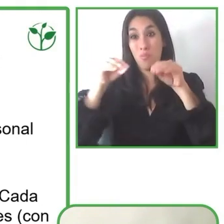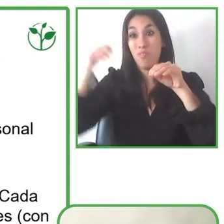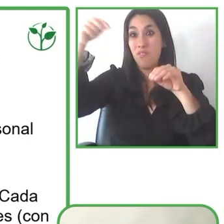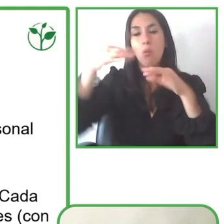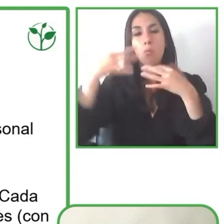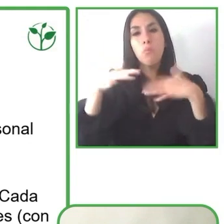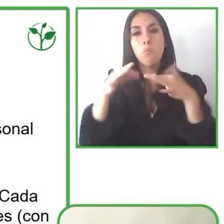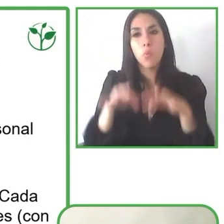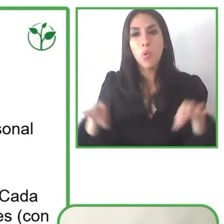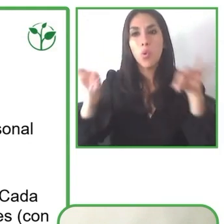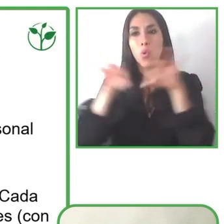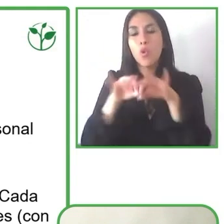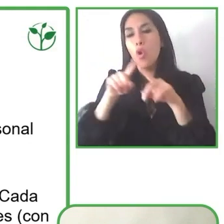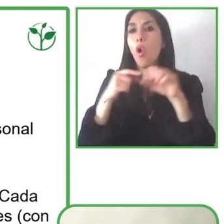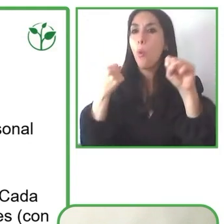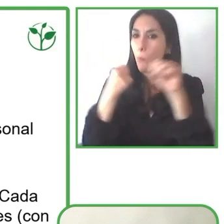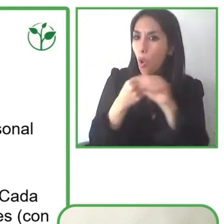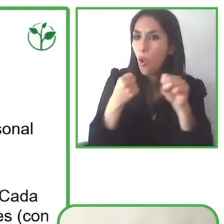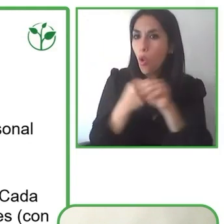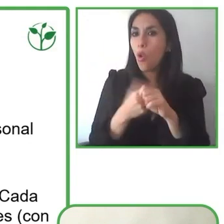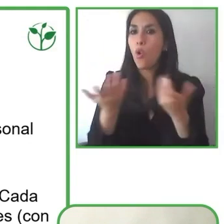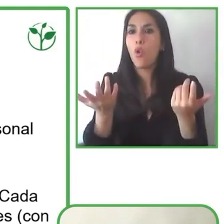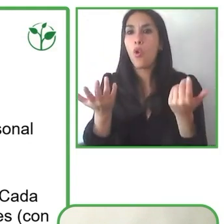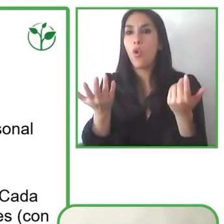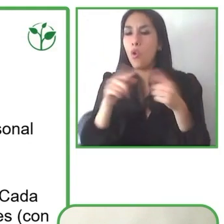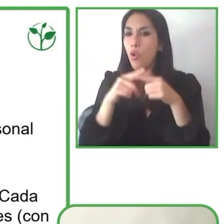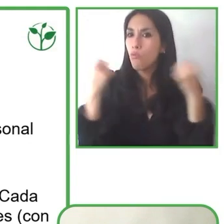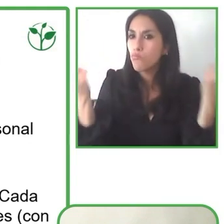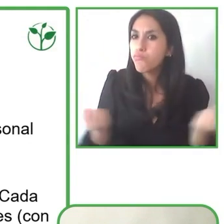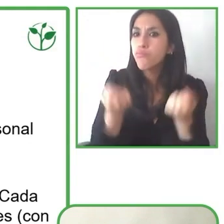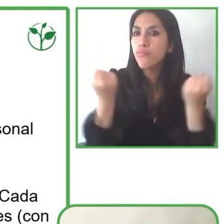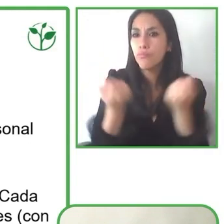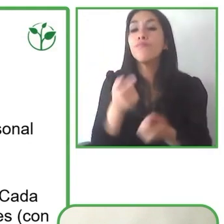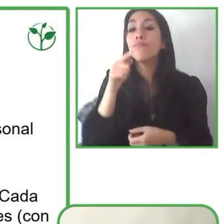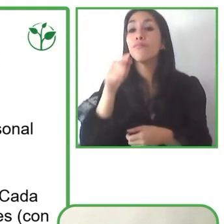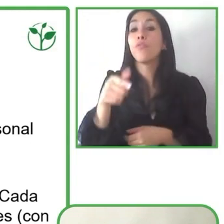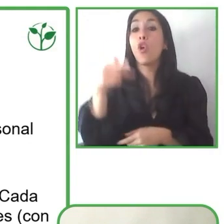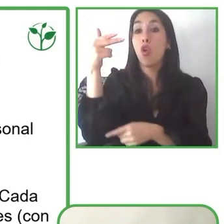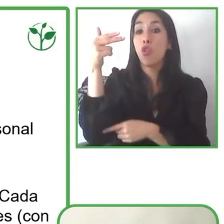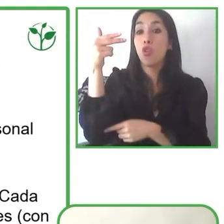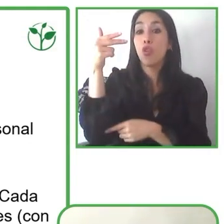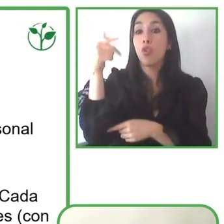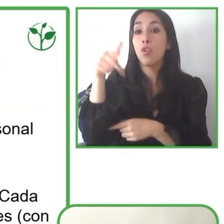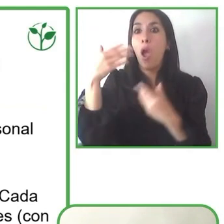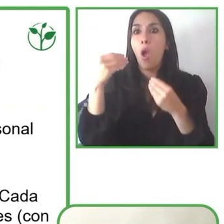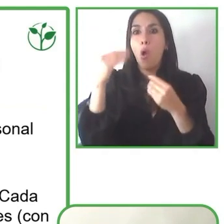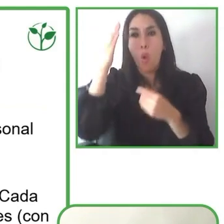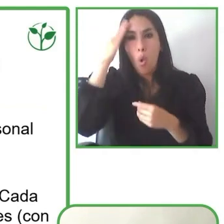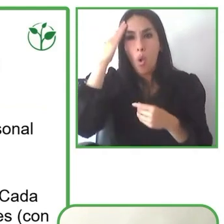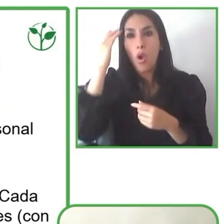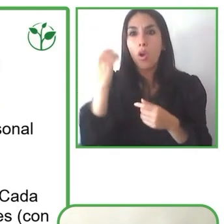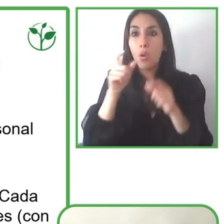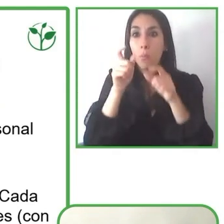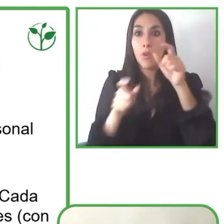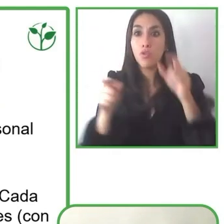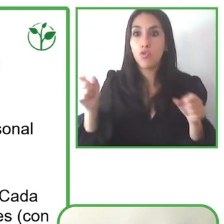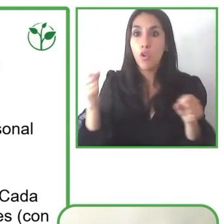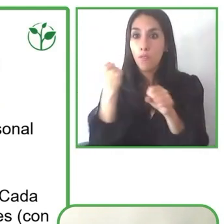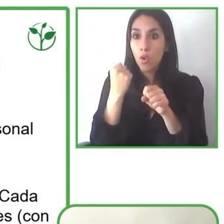or to receive support to be able to continue to provide this continuous training to hoteliers service personnel guides so that they can continue